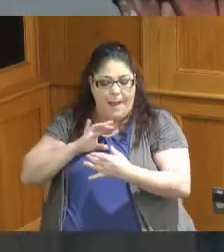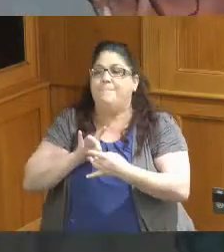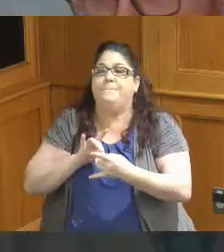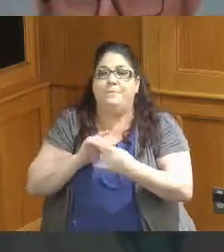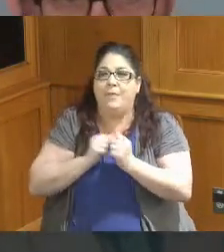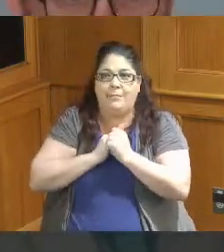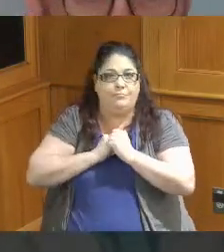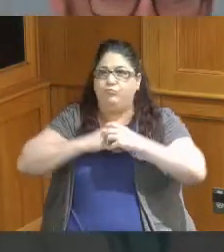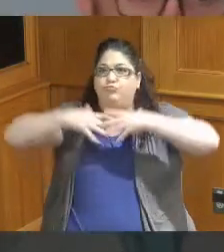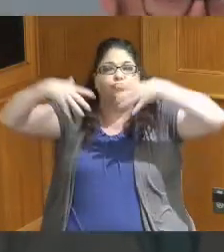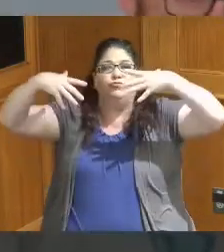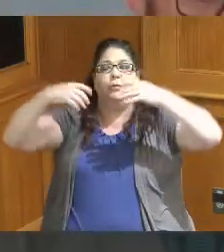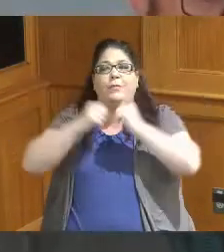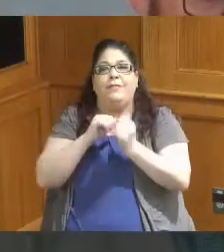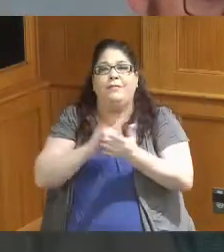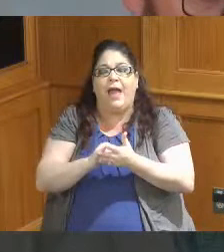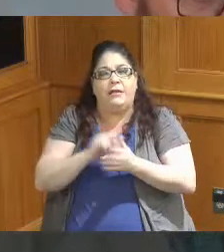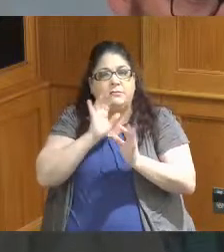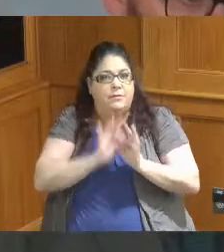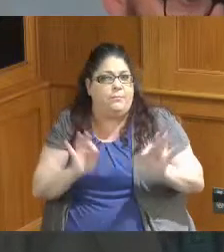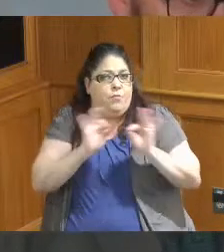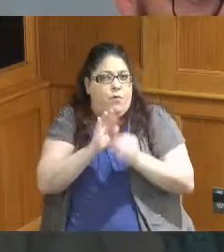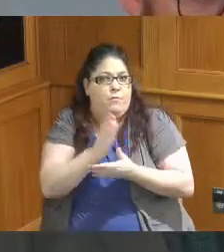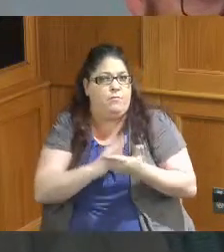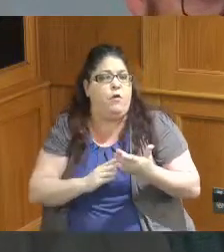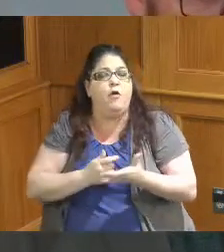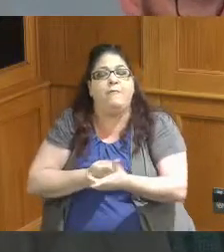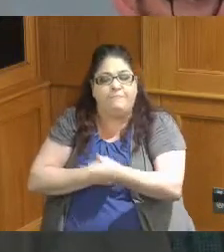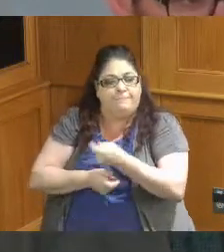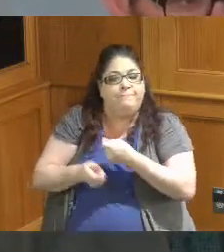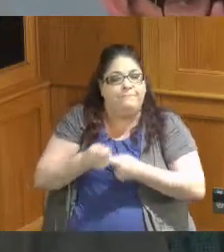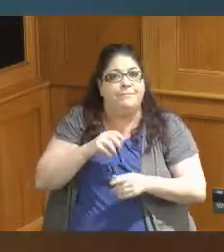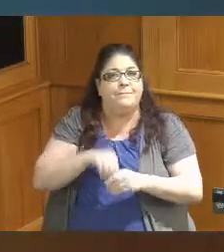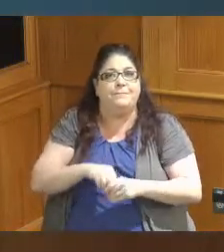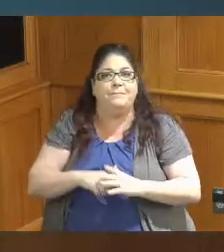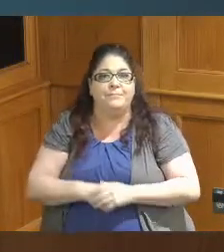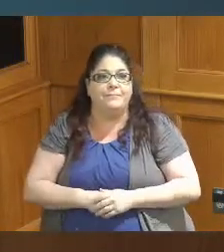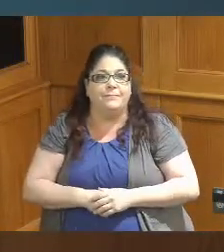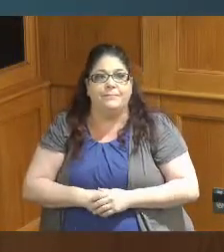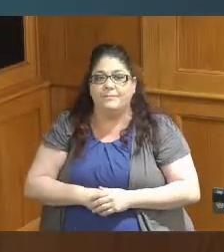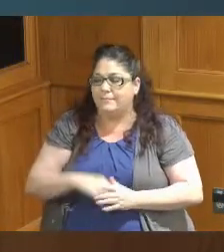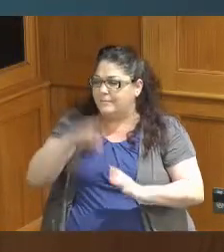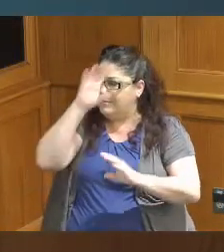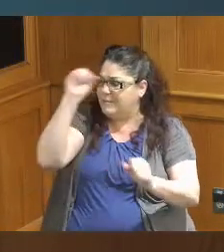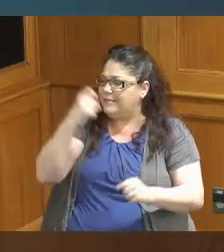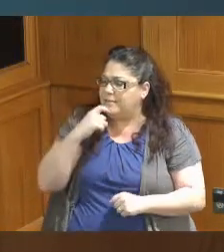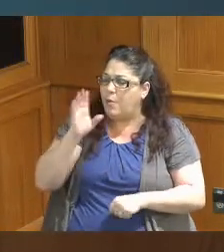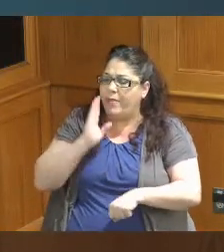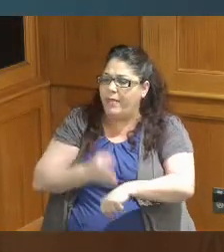integral for their future awesome yeah now on here you say that this will increase minority